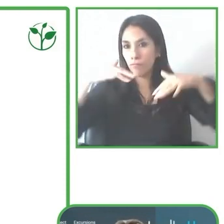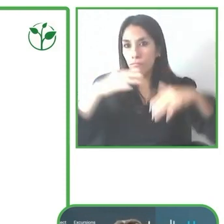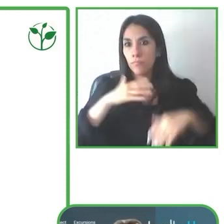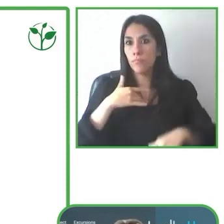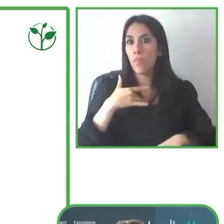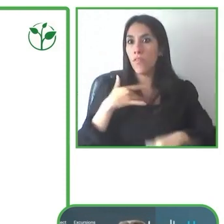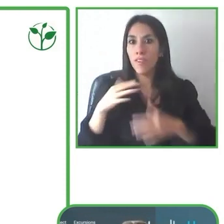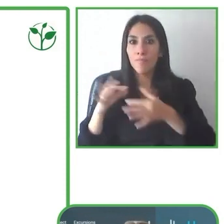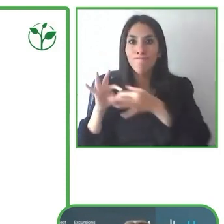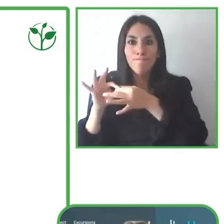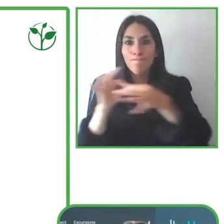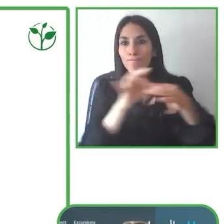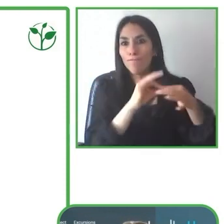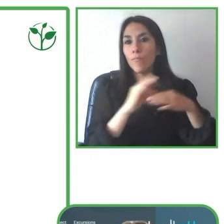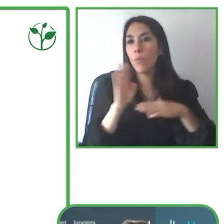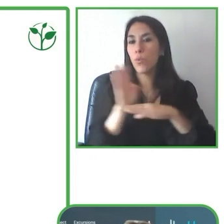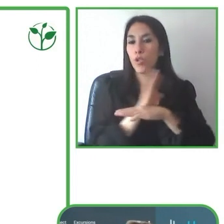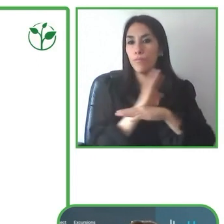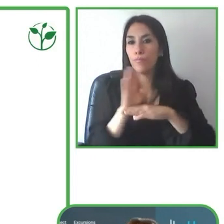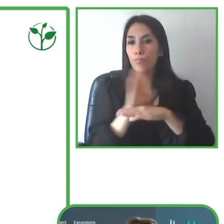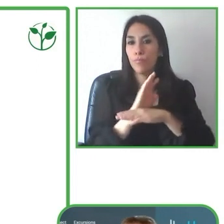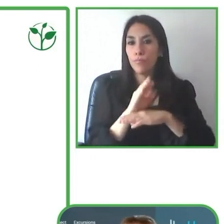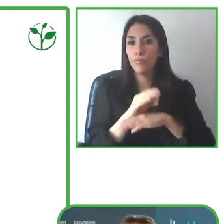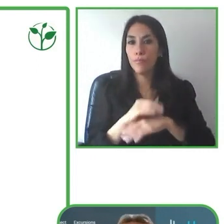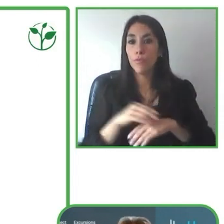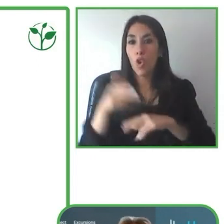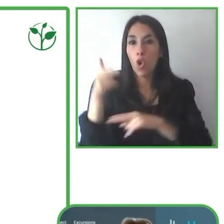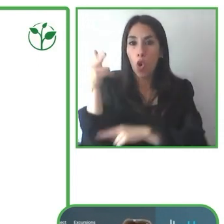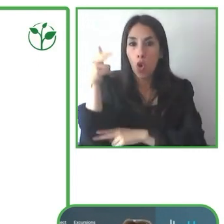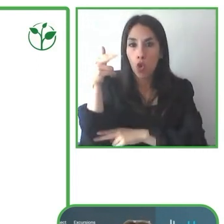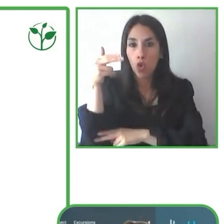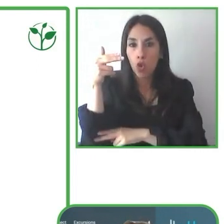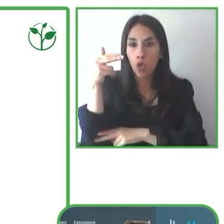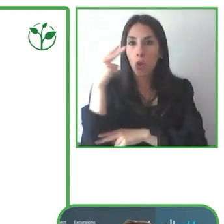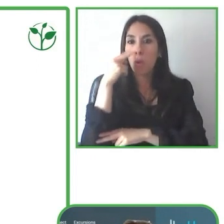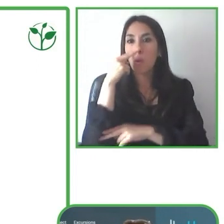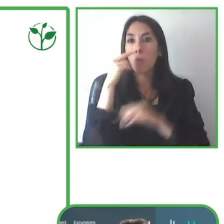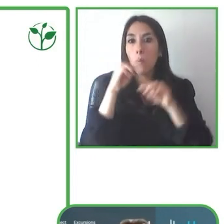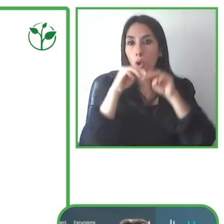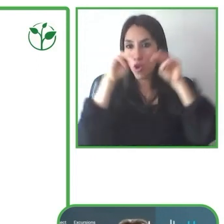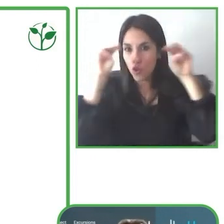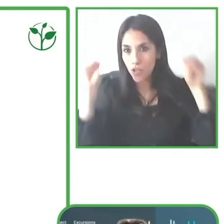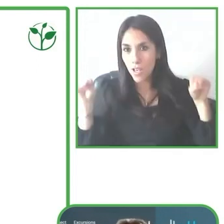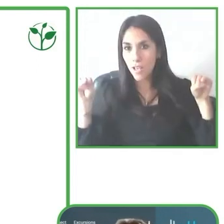We inspire them to open unique markets in accessible tourism, create new products,